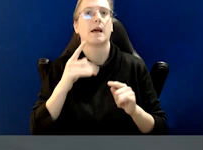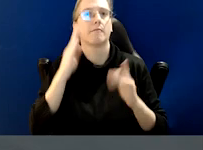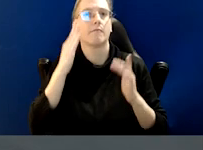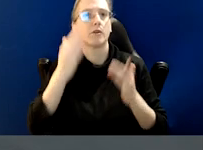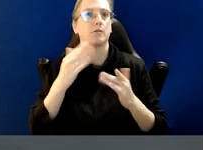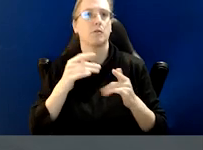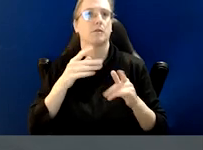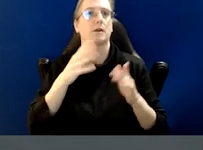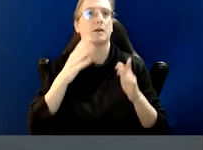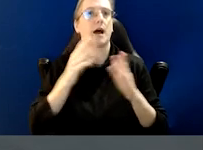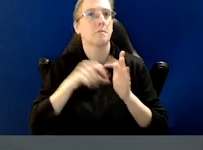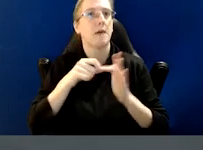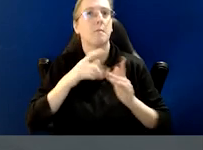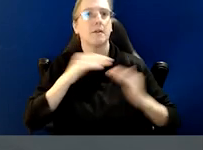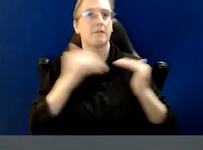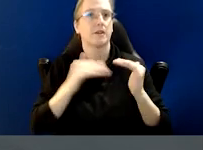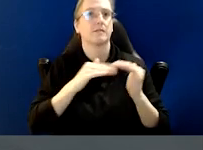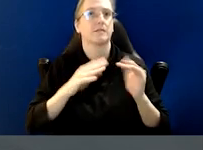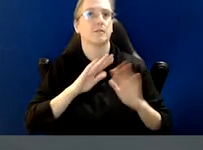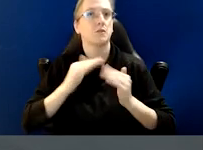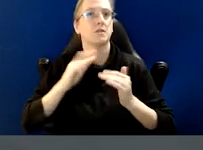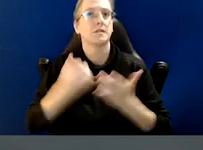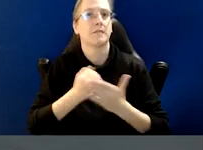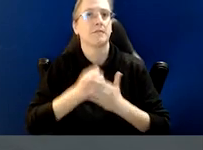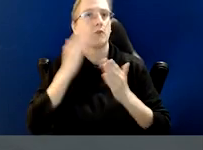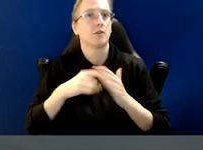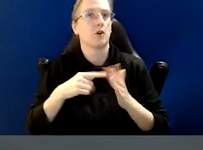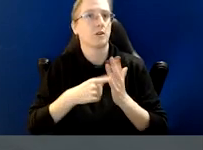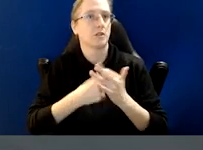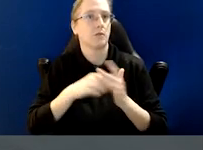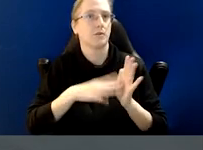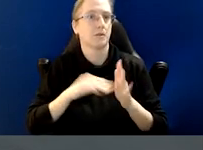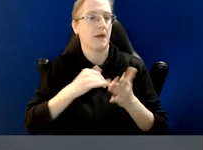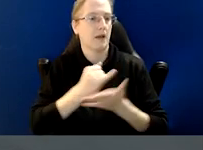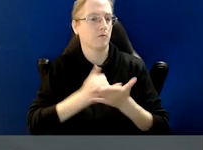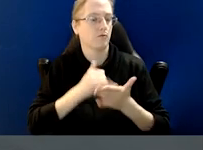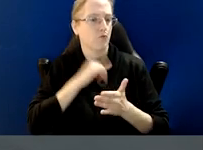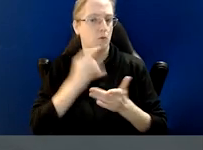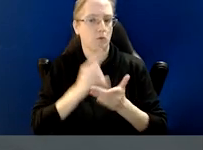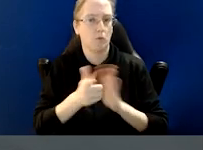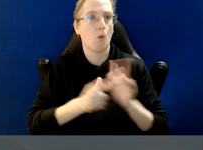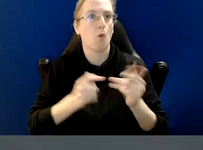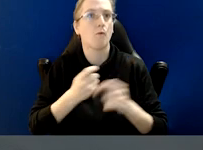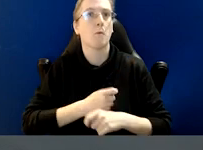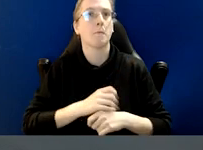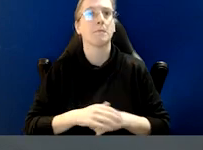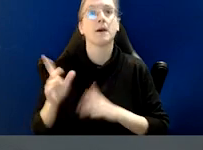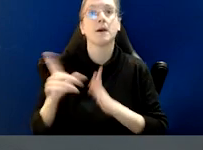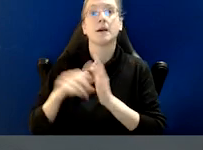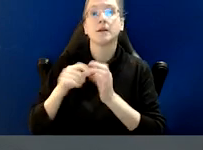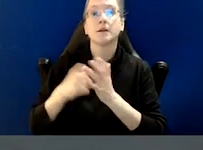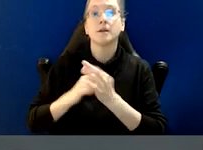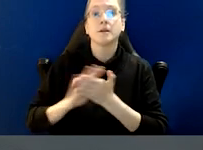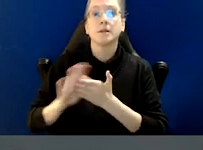focusing on terrorism and criminal law reform. And Deborah Glass began her ten year term as Victorian Ombudsman in March,